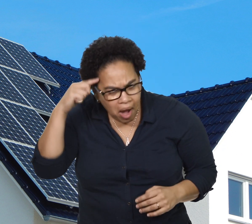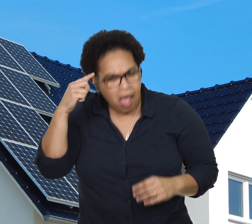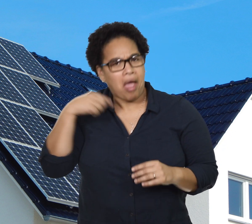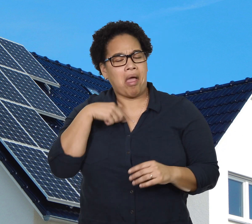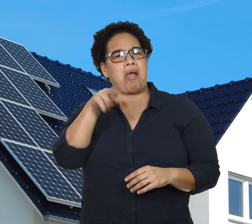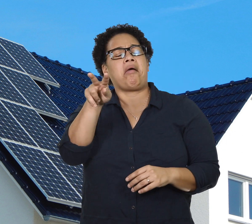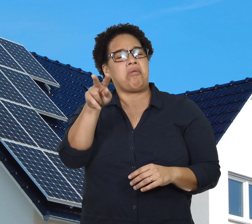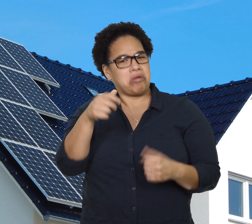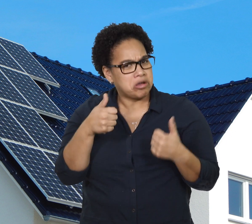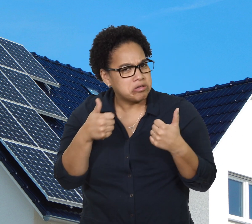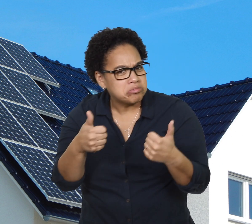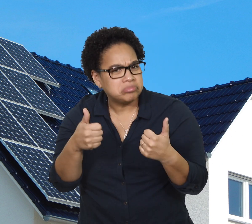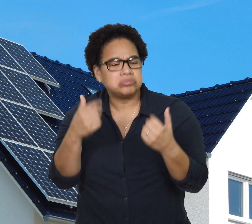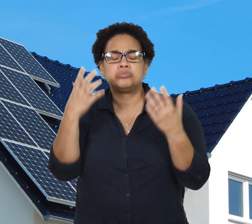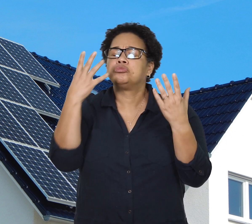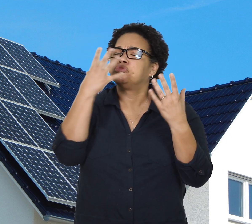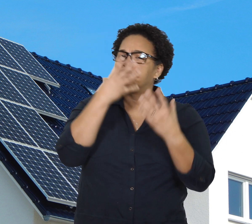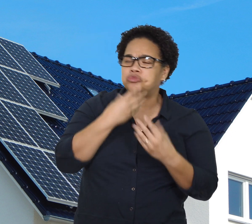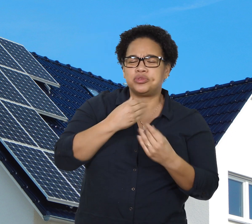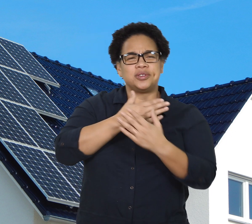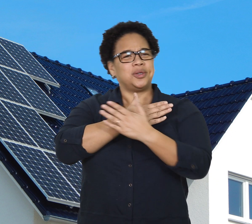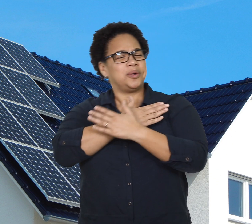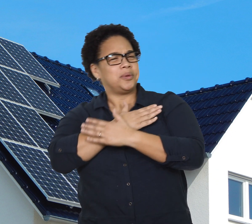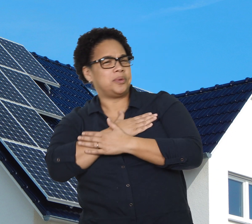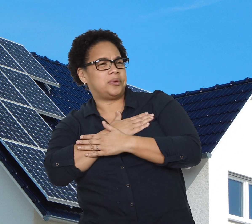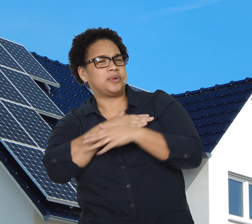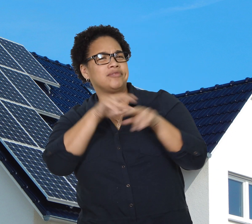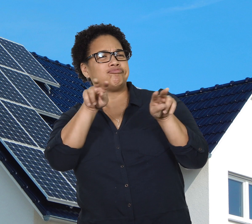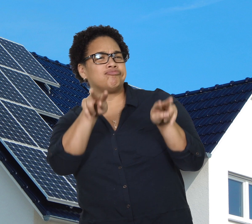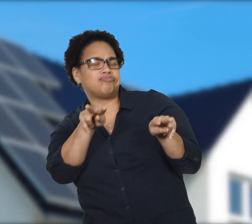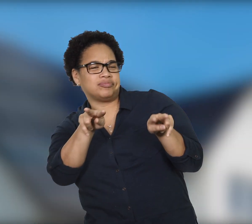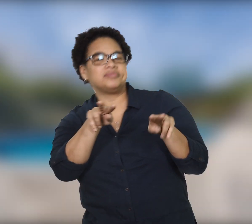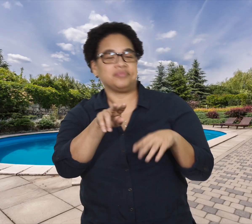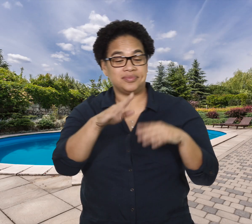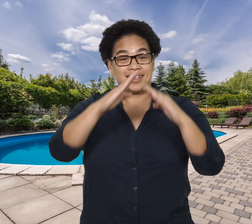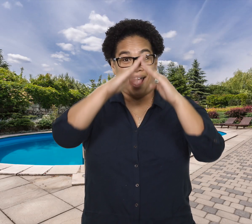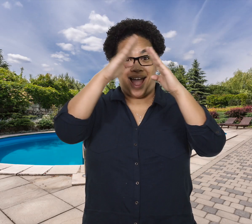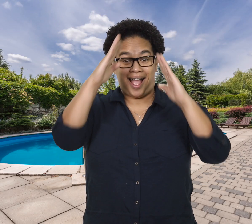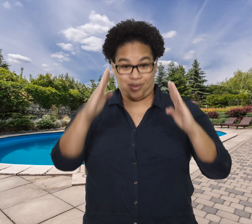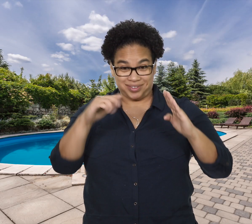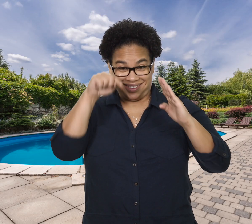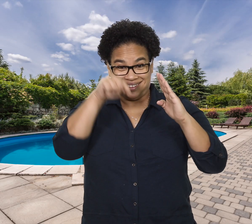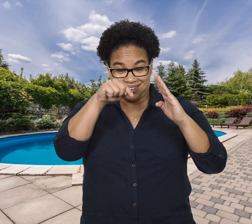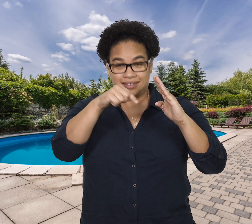It is cozy and cute.